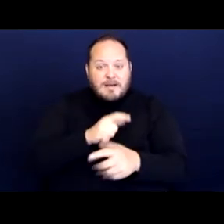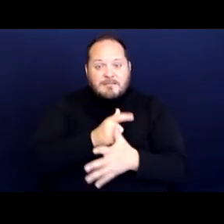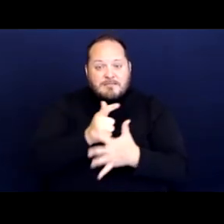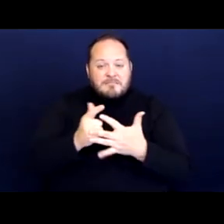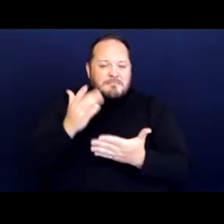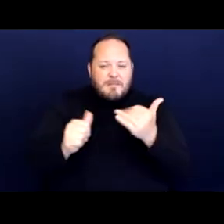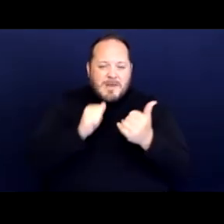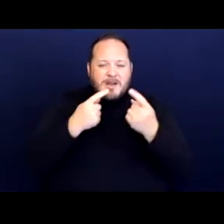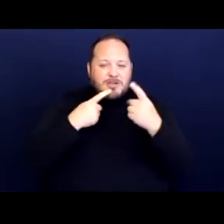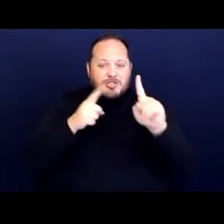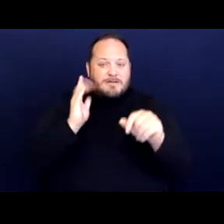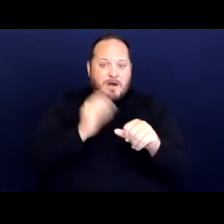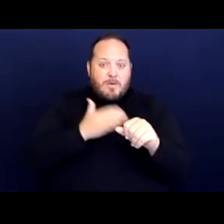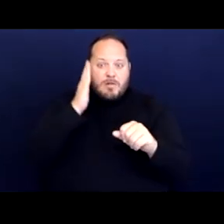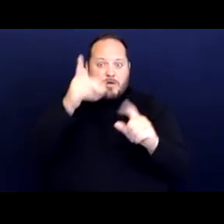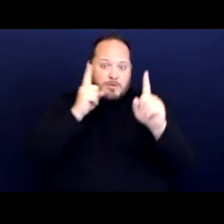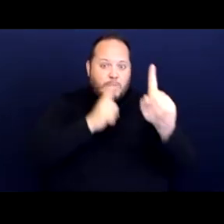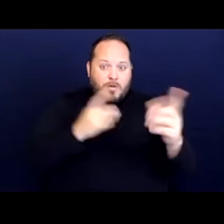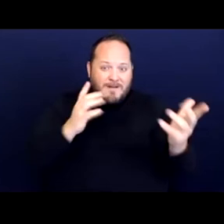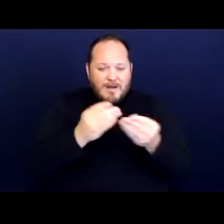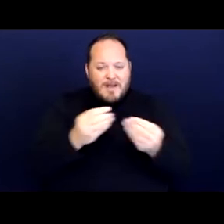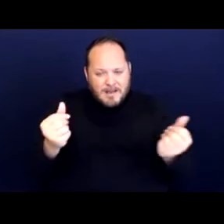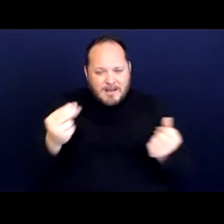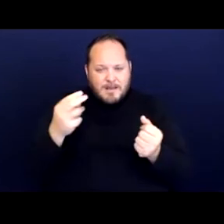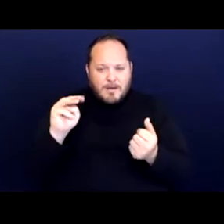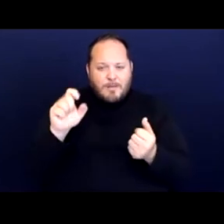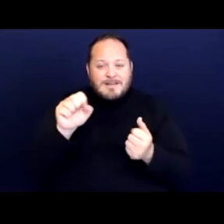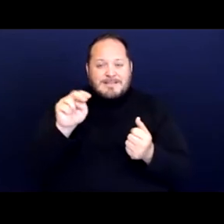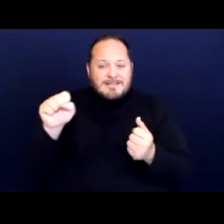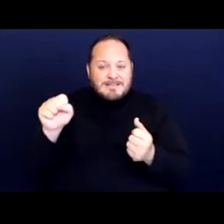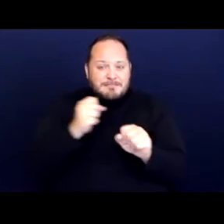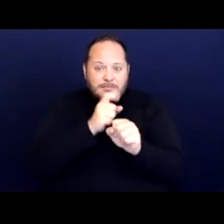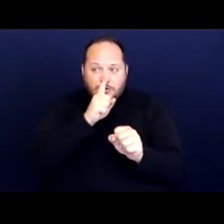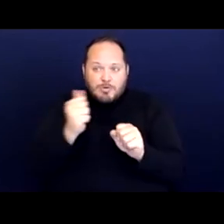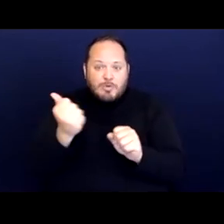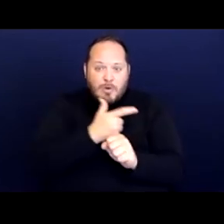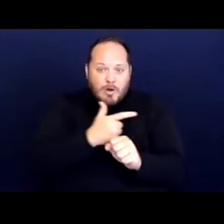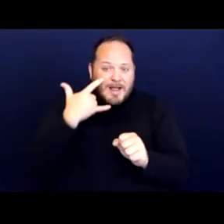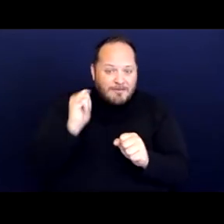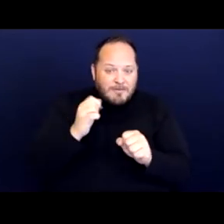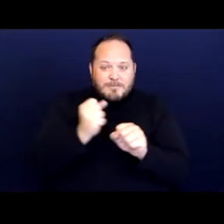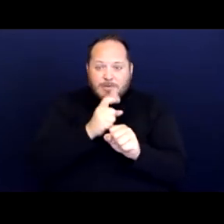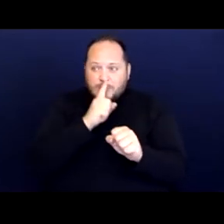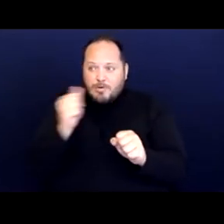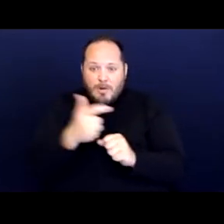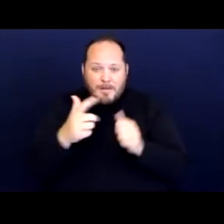of ending homelessness by ensuring that all Californians and all Americans have access to safe